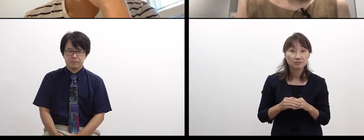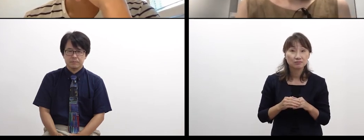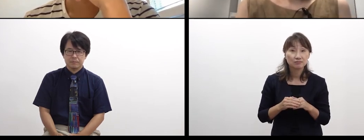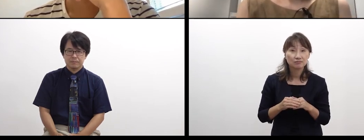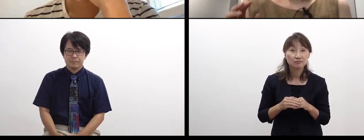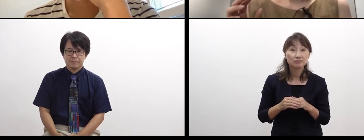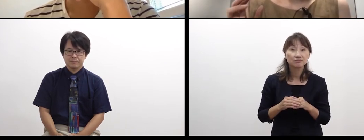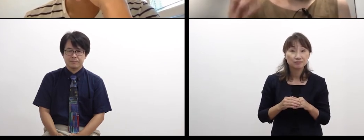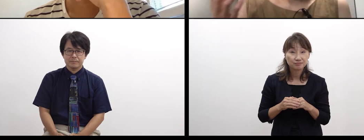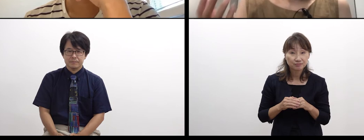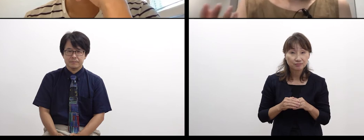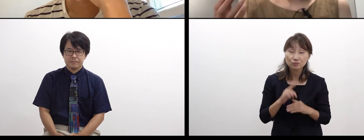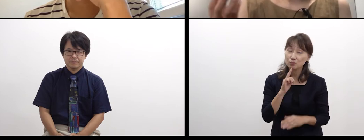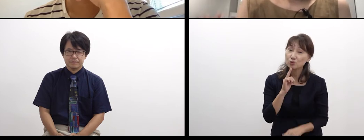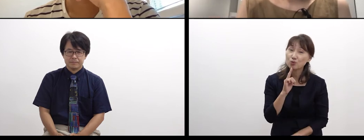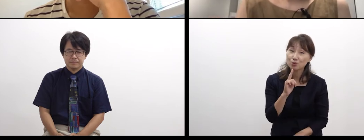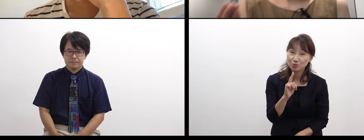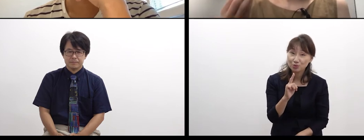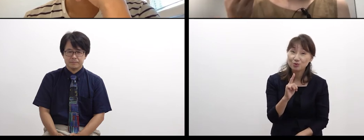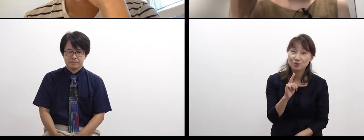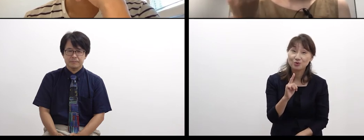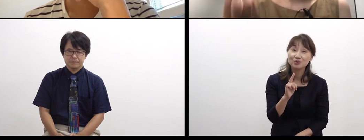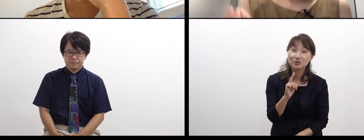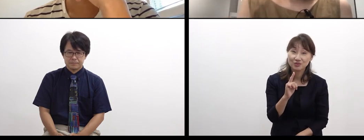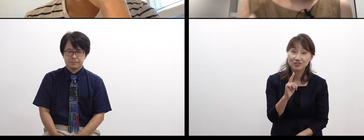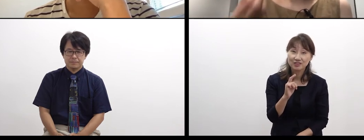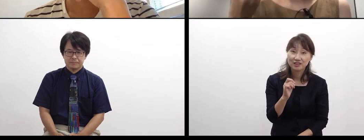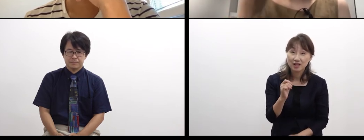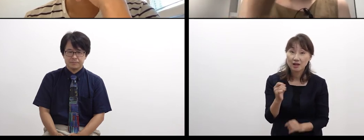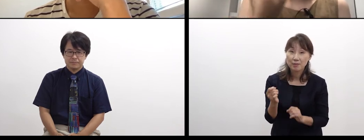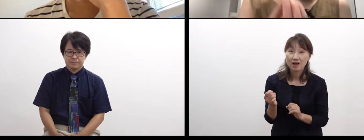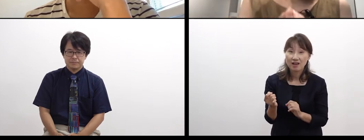Thinking that I really want to find each value